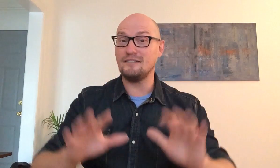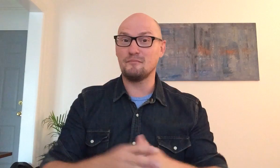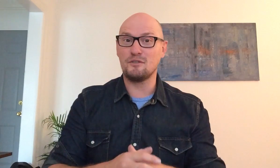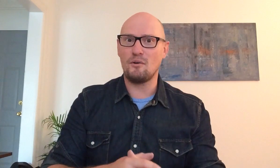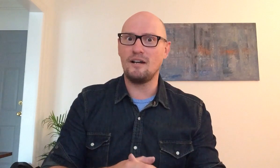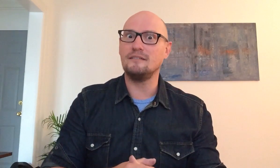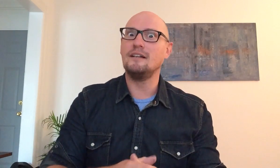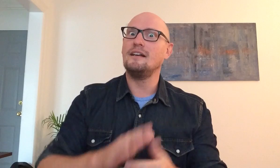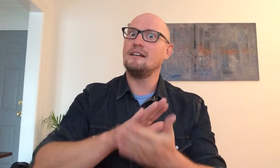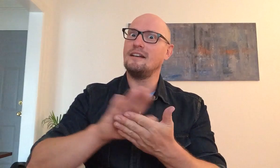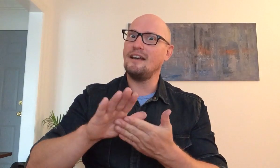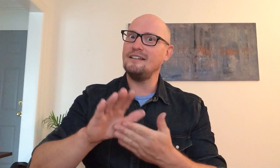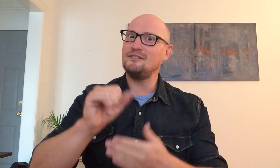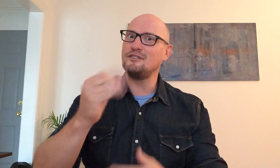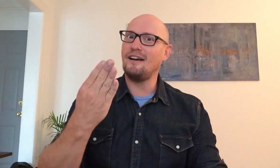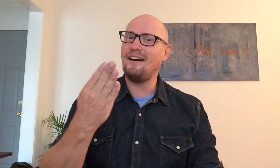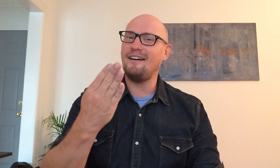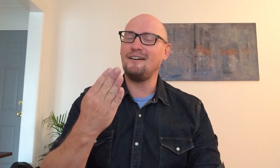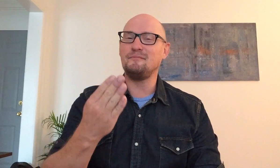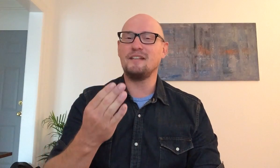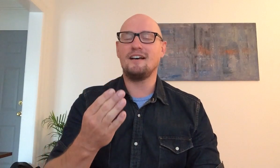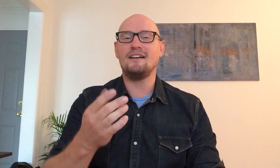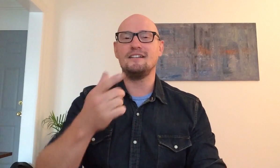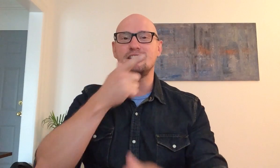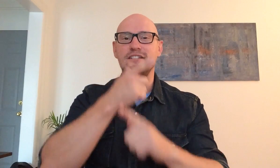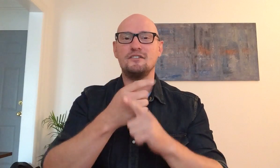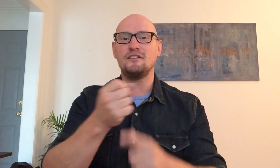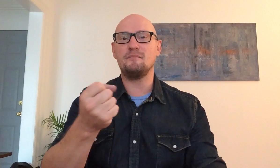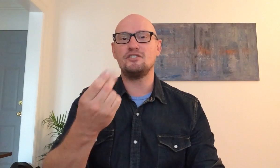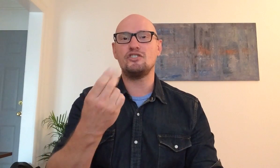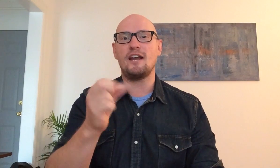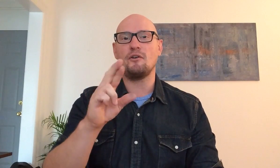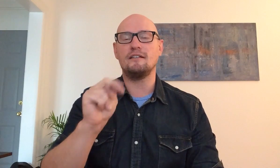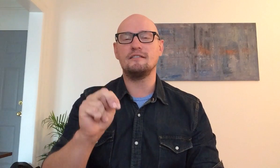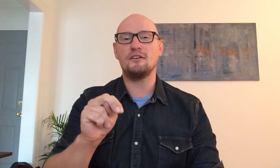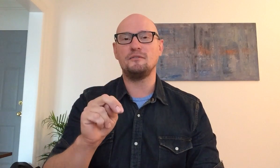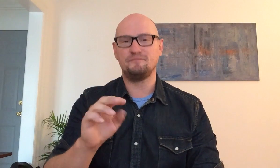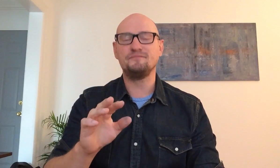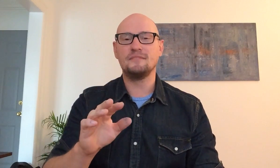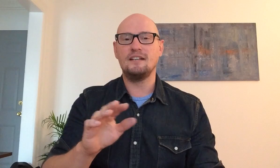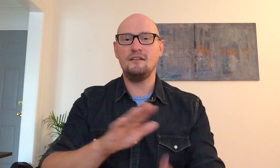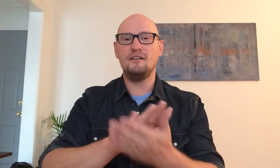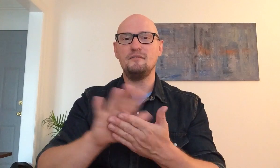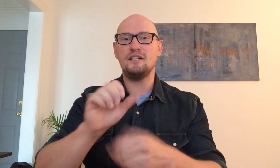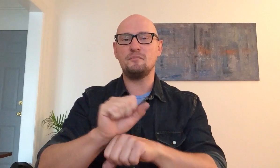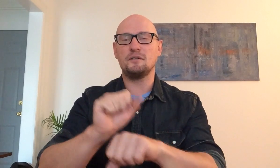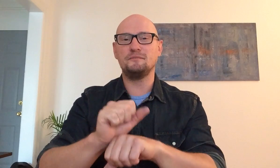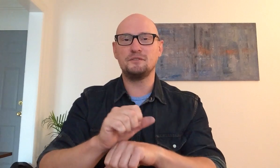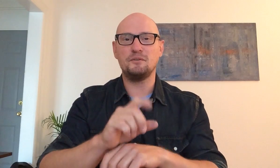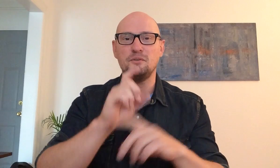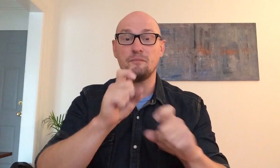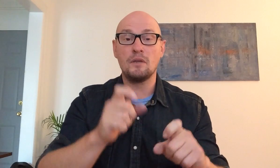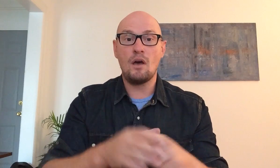awesome so a nice job sister her name is Sharon so it is nice work so cool